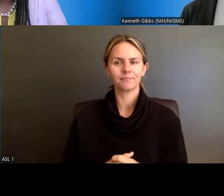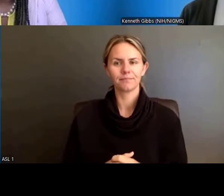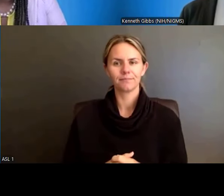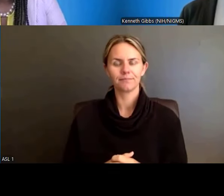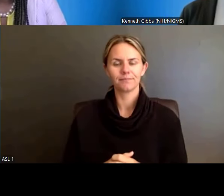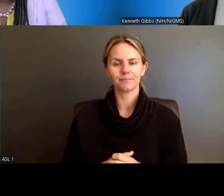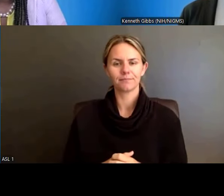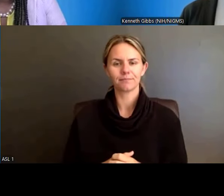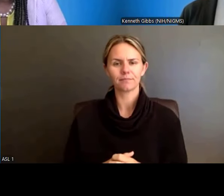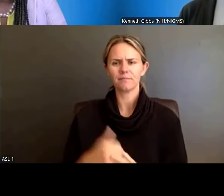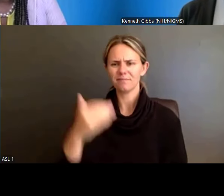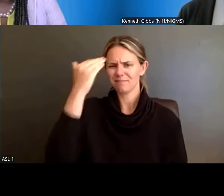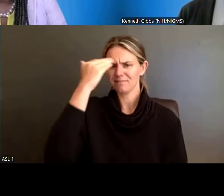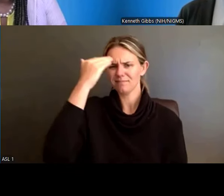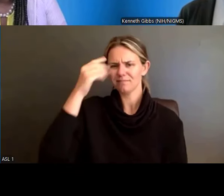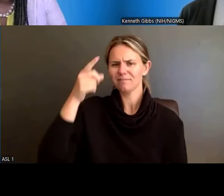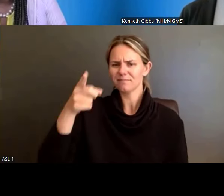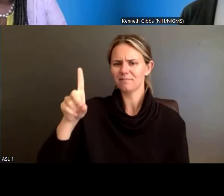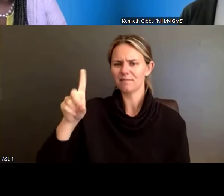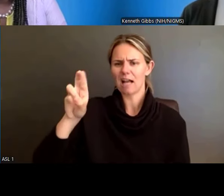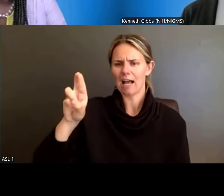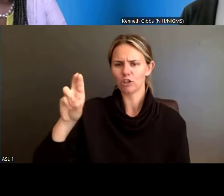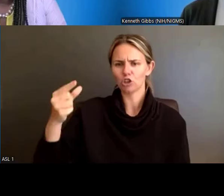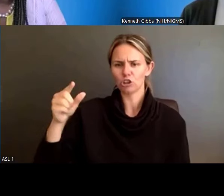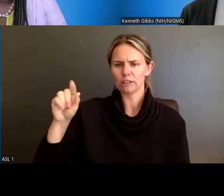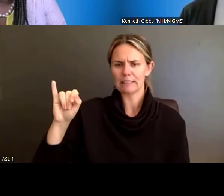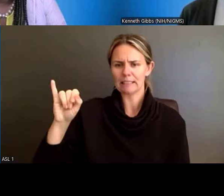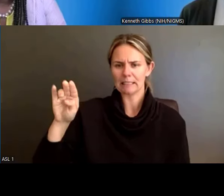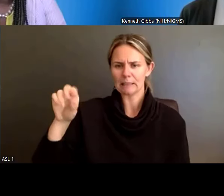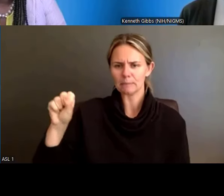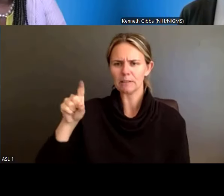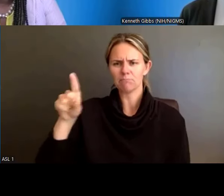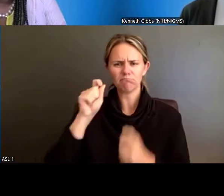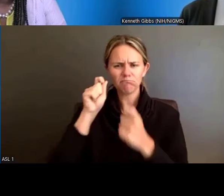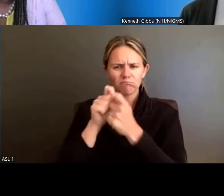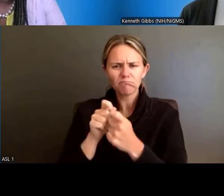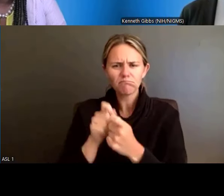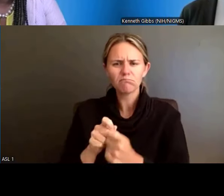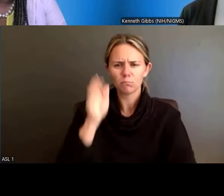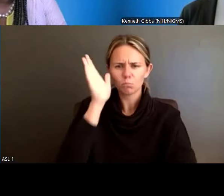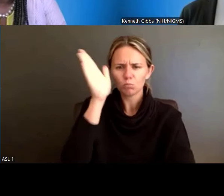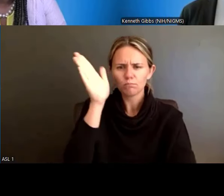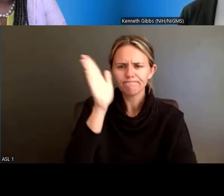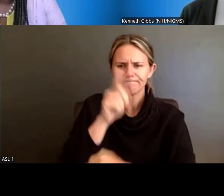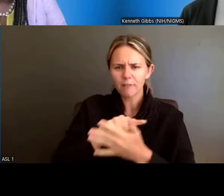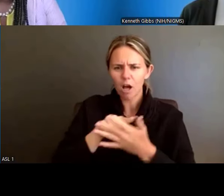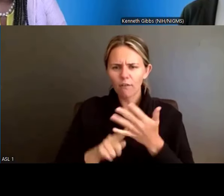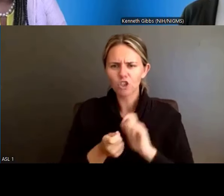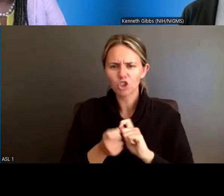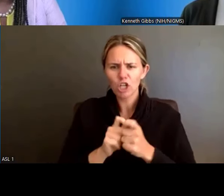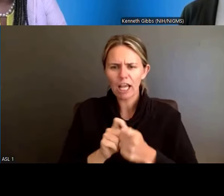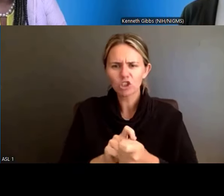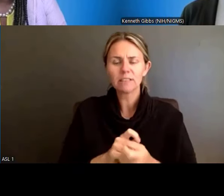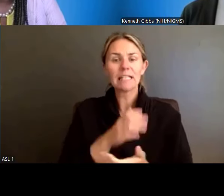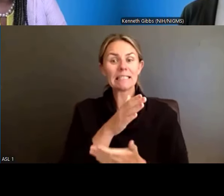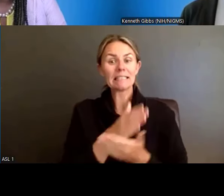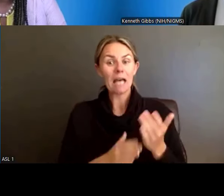you did a very detailed presentation of the changes. We may have had some people that have joined late. We keep talking about these changes.